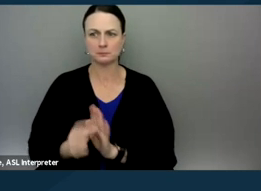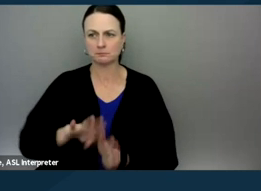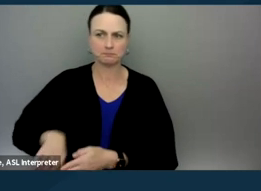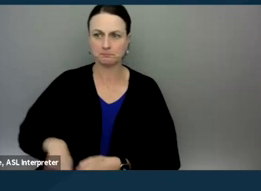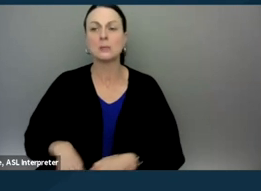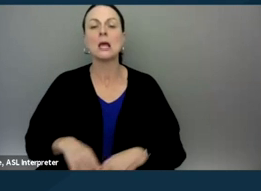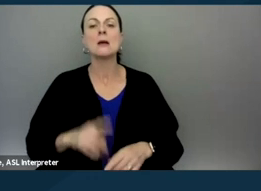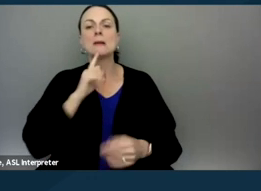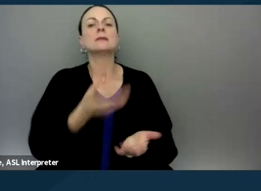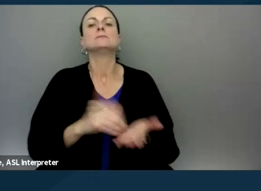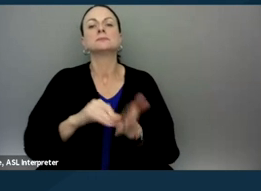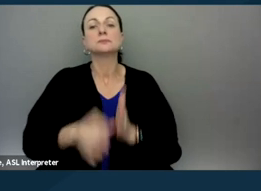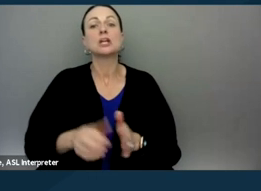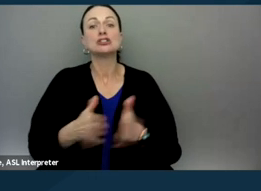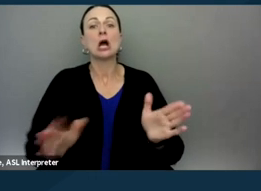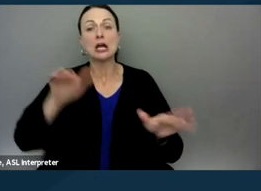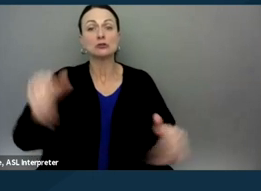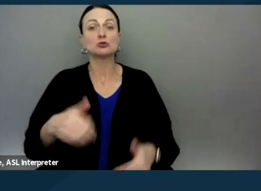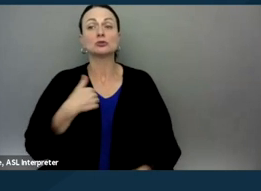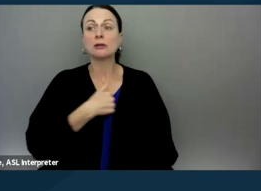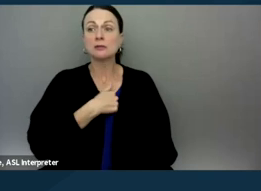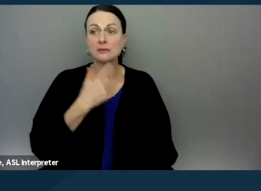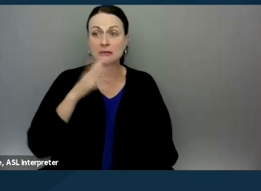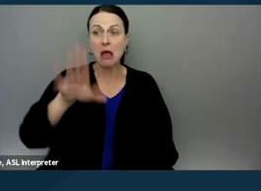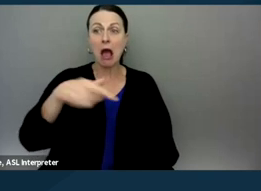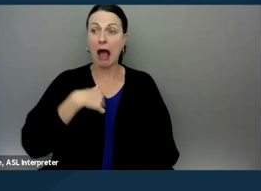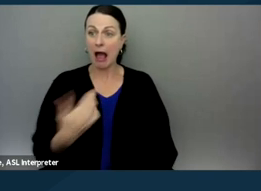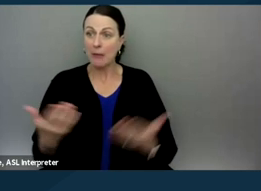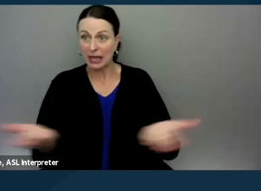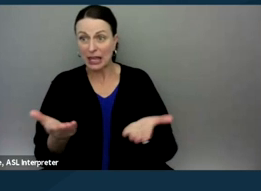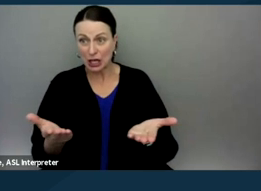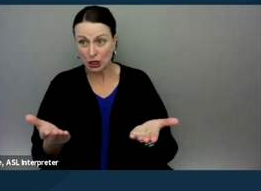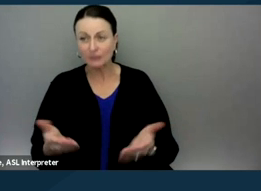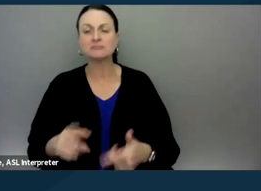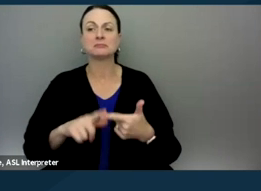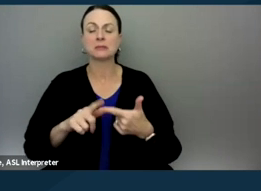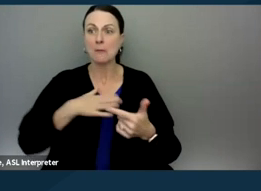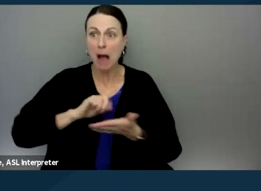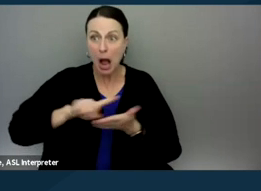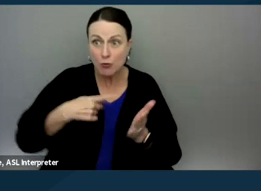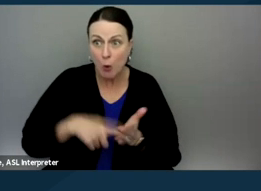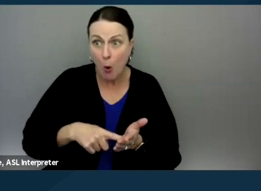but we generally introduce ourselves and say, "I'm here, here's my role. I'm here at the invitation of the family